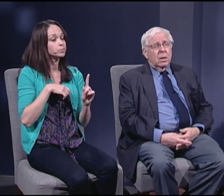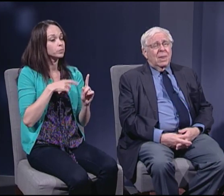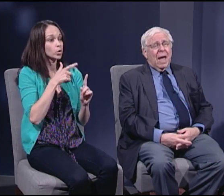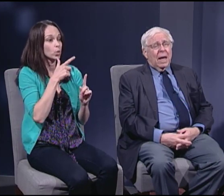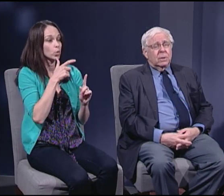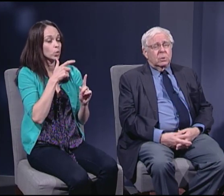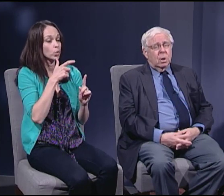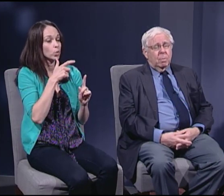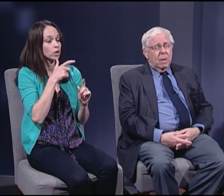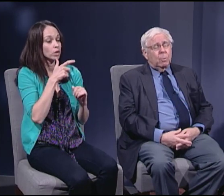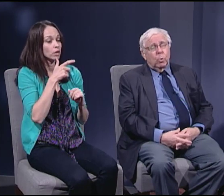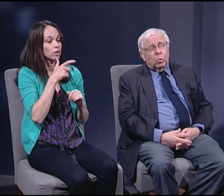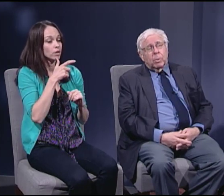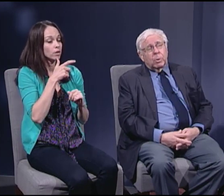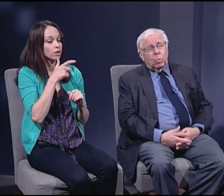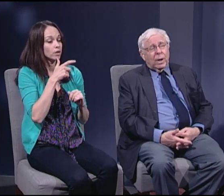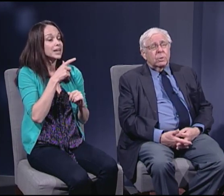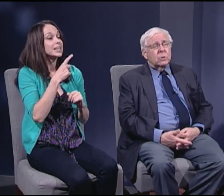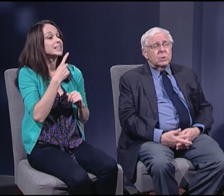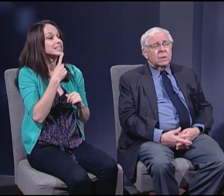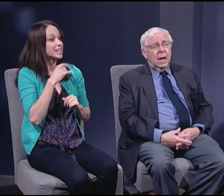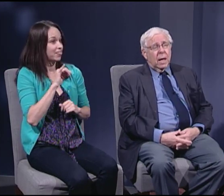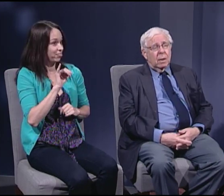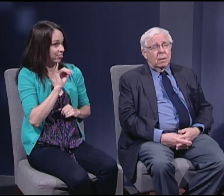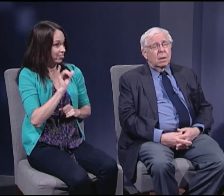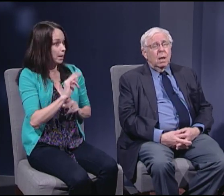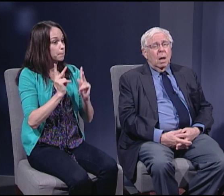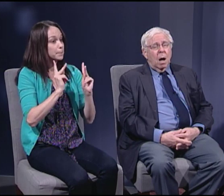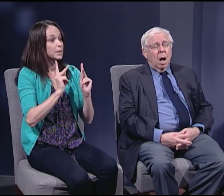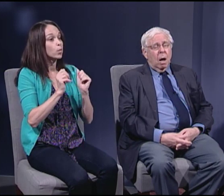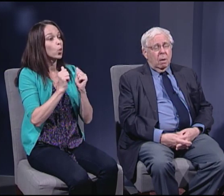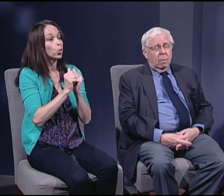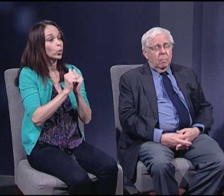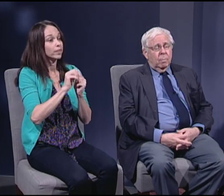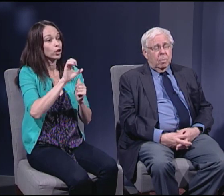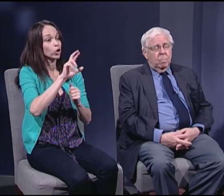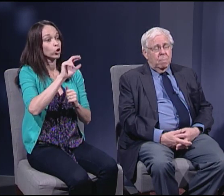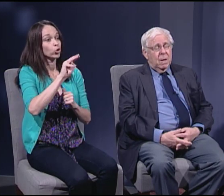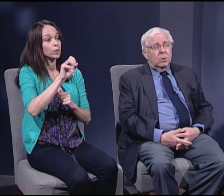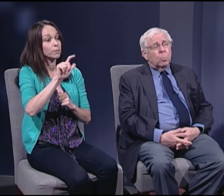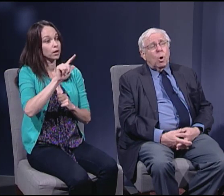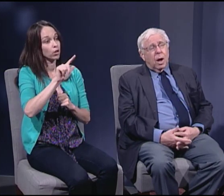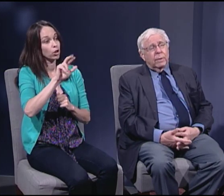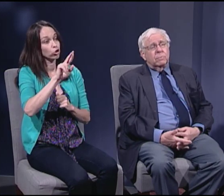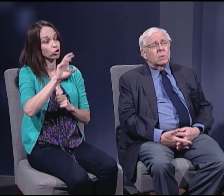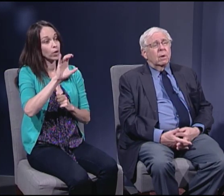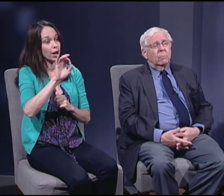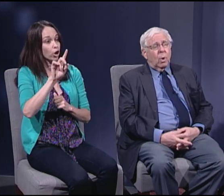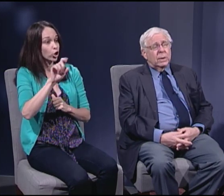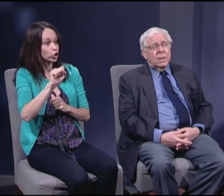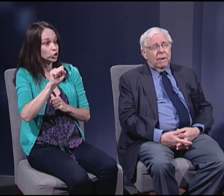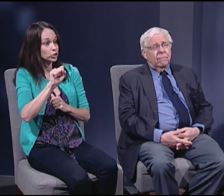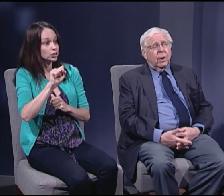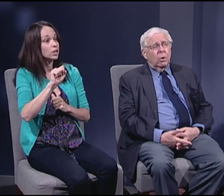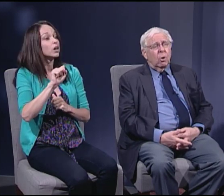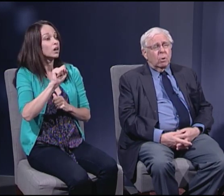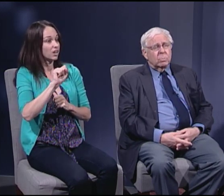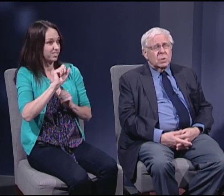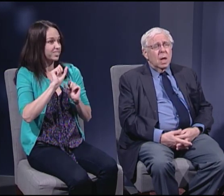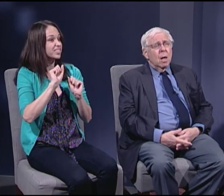that people with criminal records can be deprived of a right to have firearms,